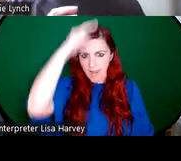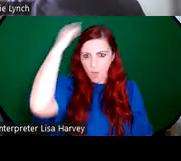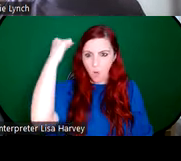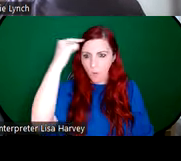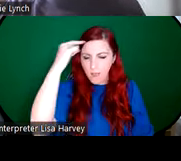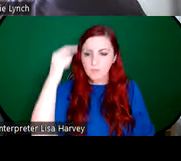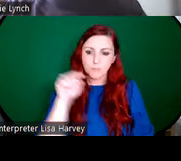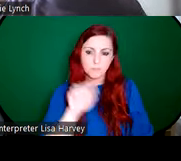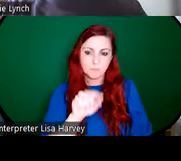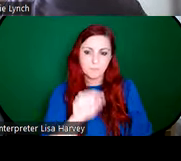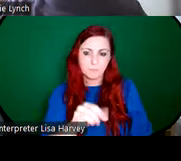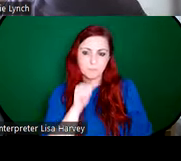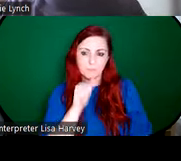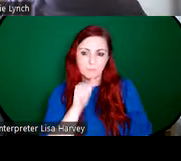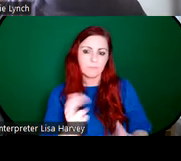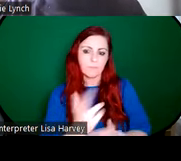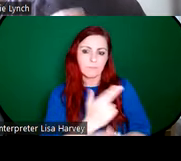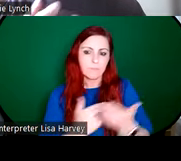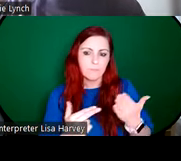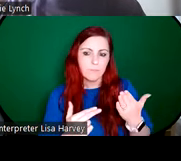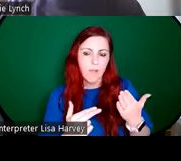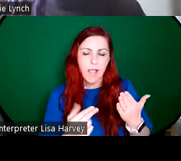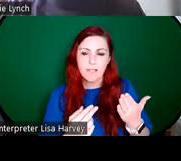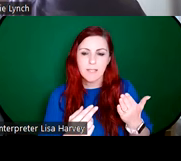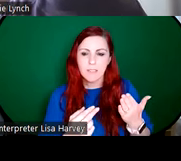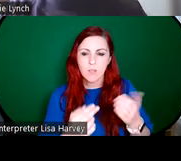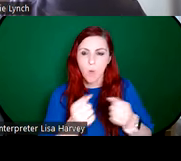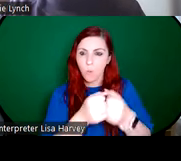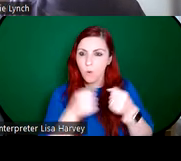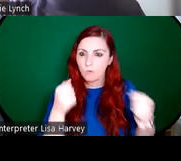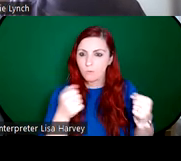originally designed as an embroidery panel which Geddes later adapted it to this